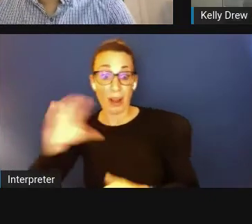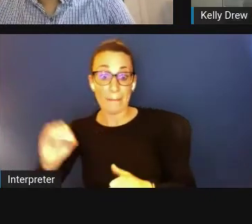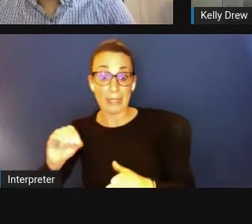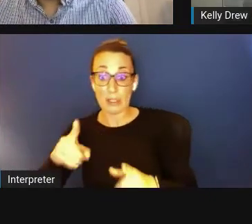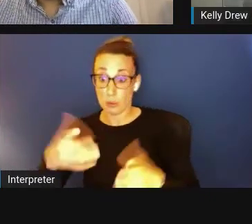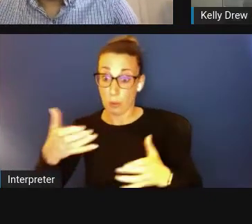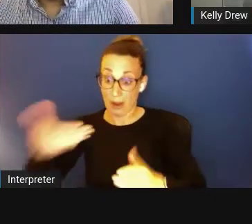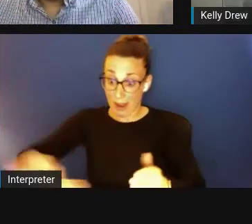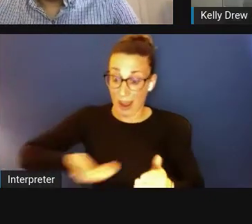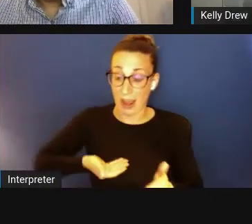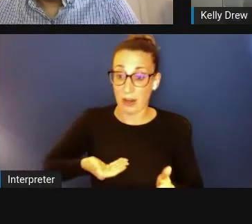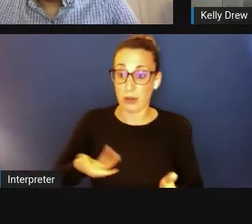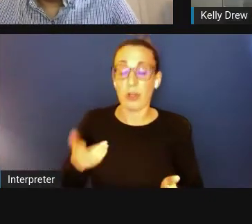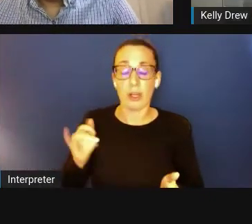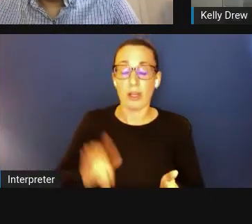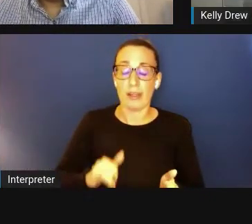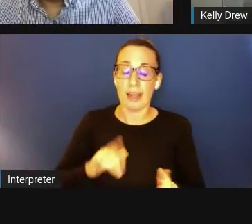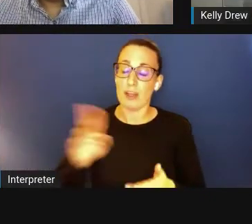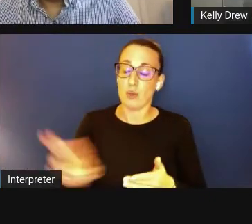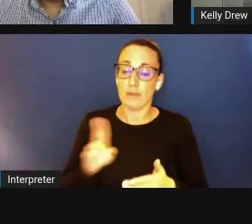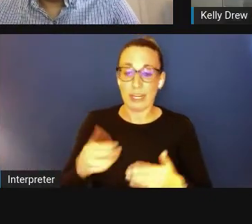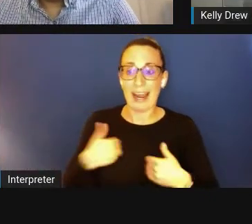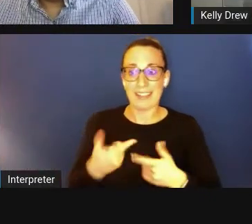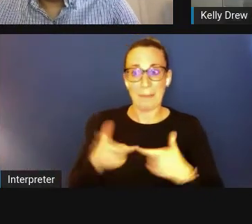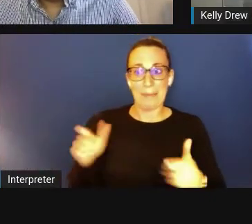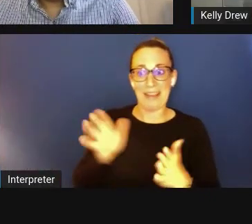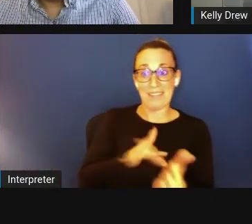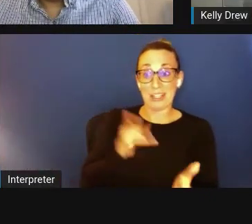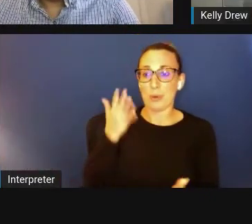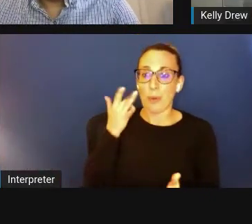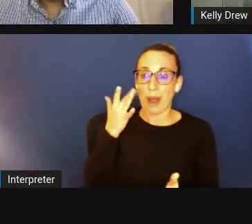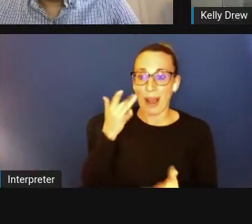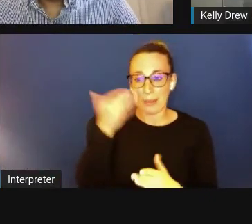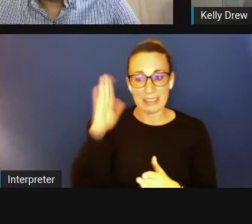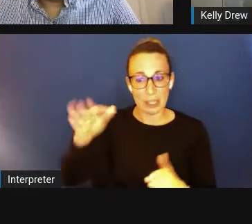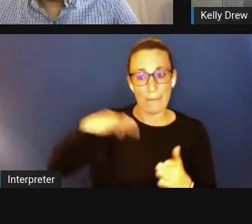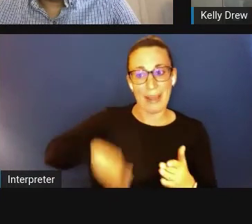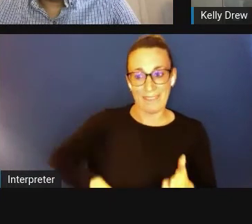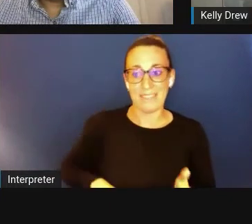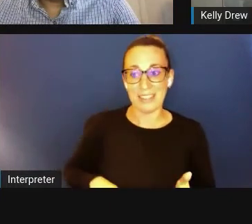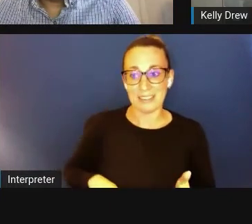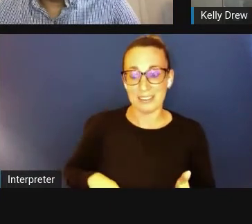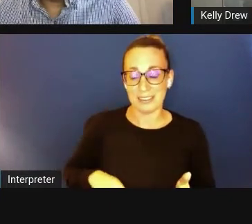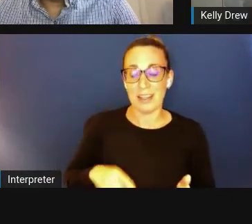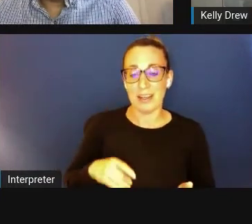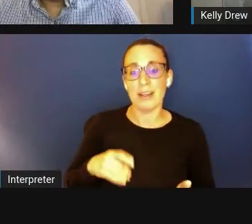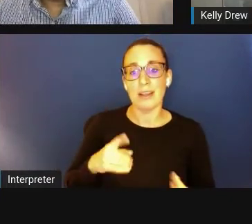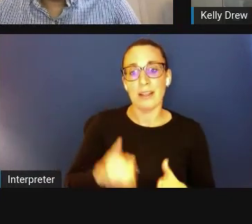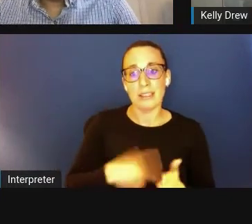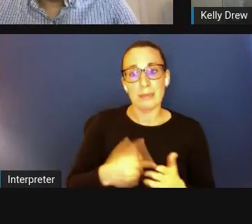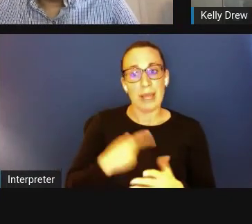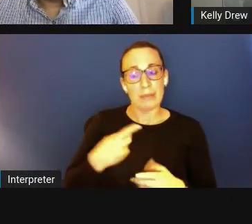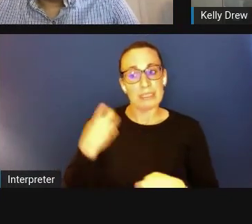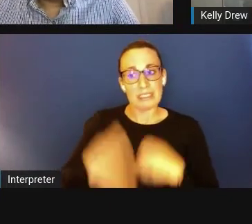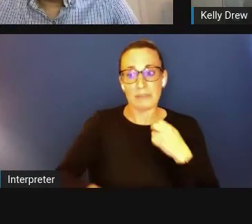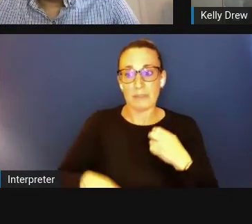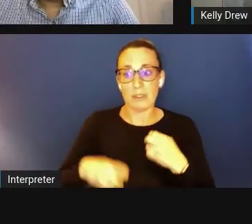The university has a huge advantage because of their benefits. It's sometimes very difficult to get somebody that wants to work for the company